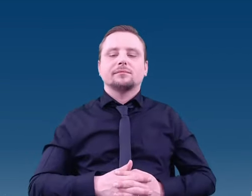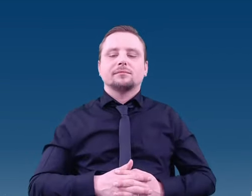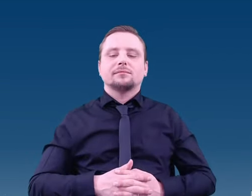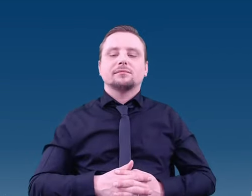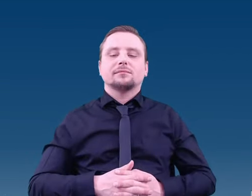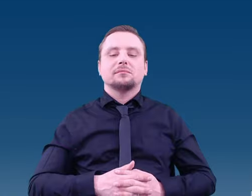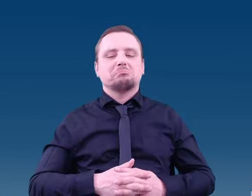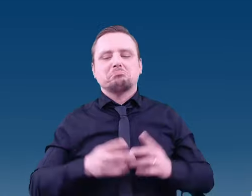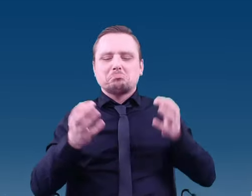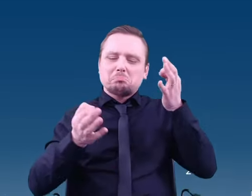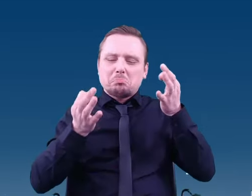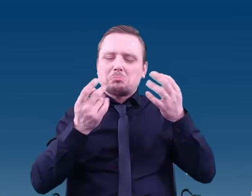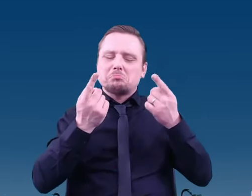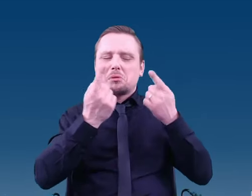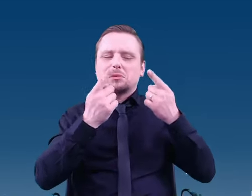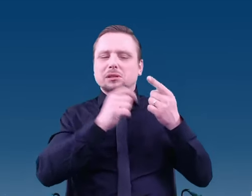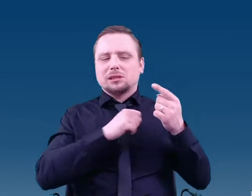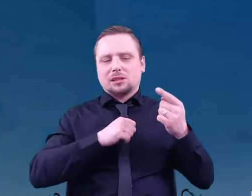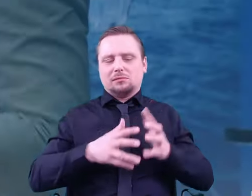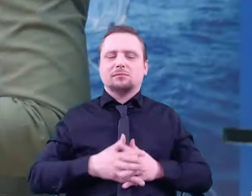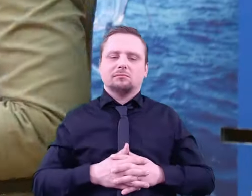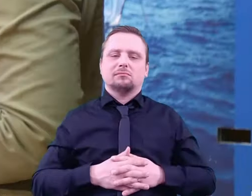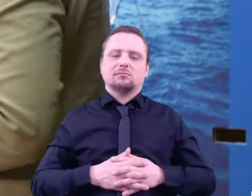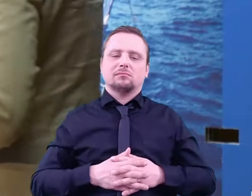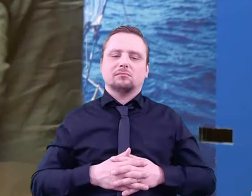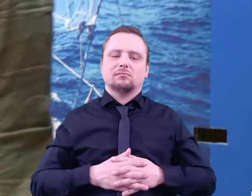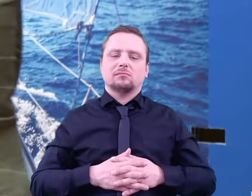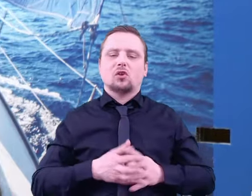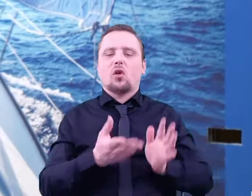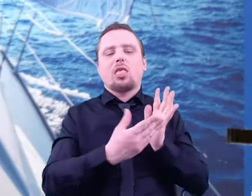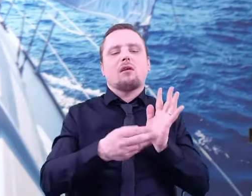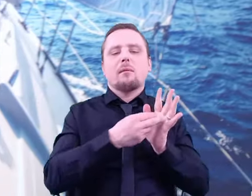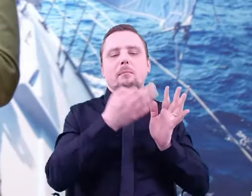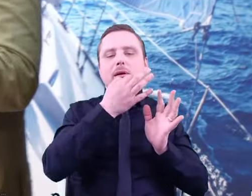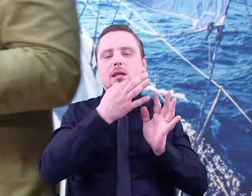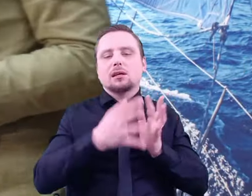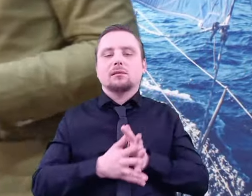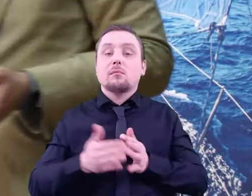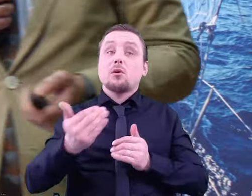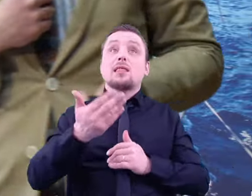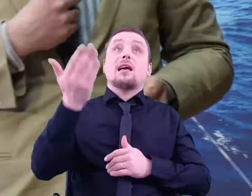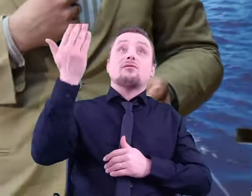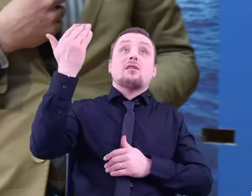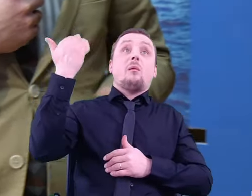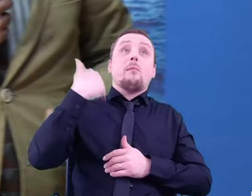Let me add a related question here. Was there once extraterrestrial life?